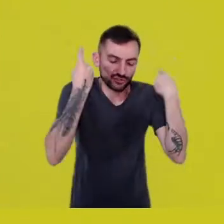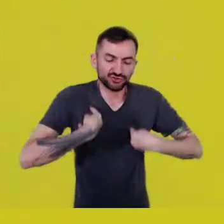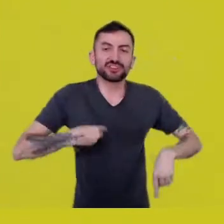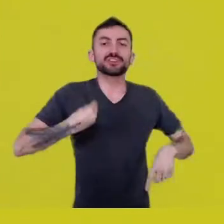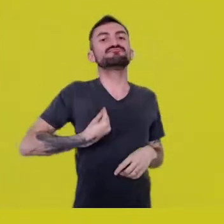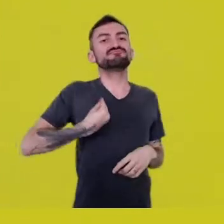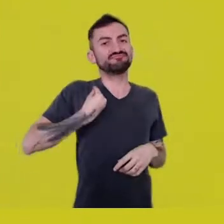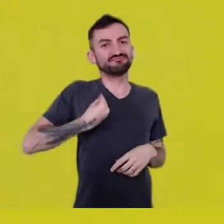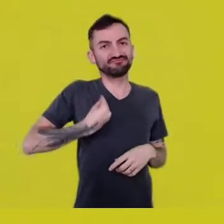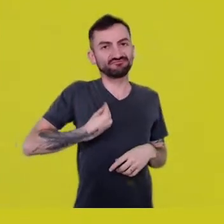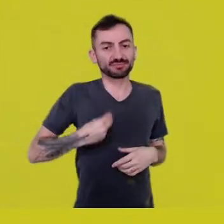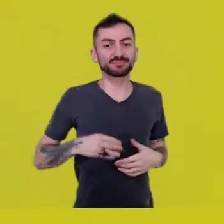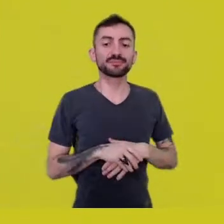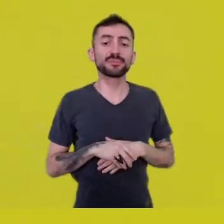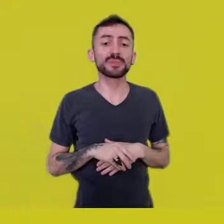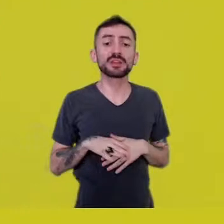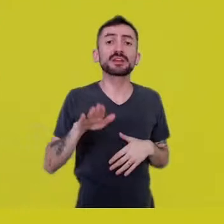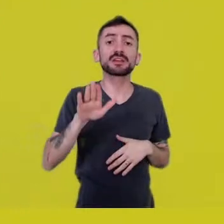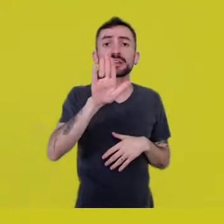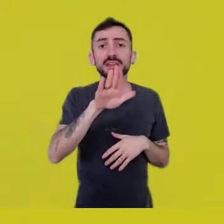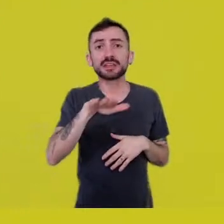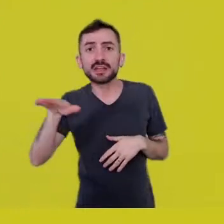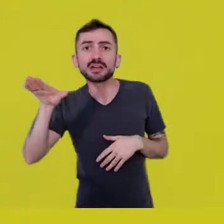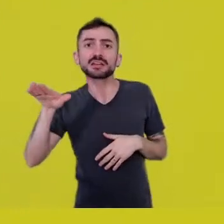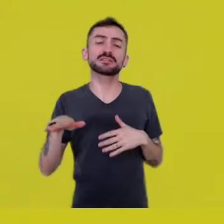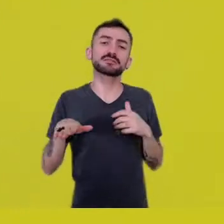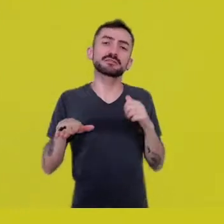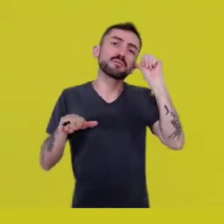Children, women, men, youth,